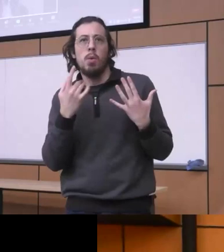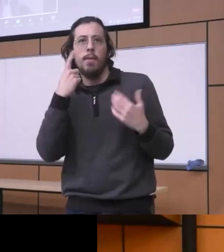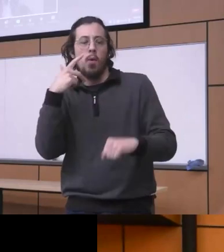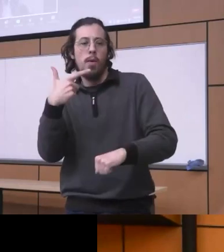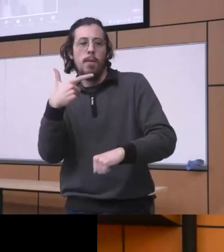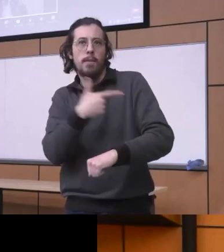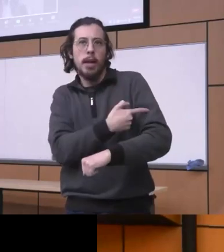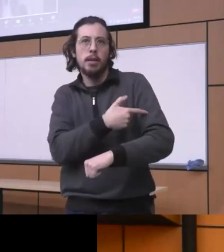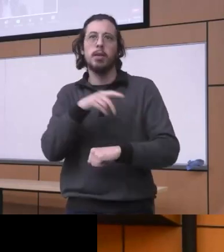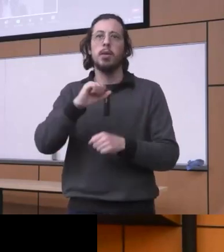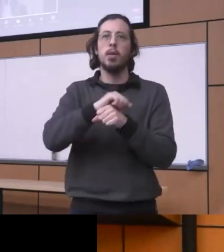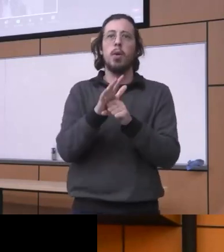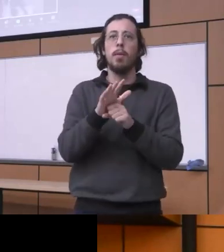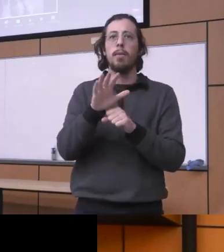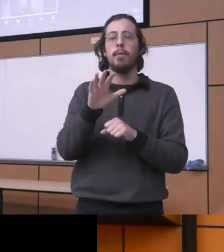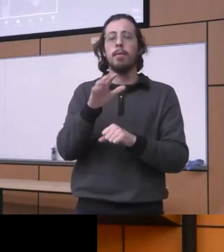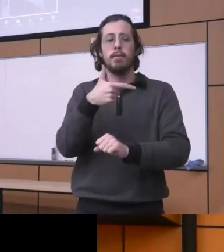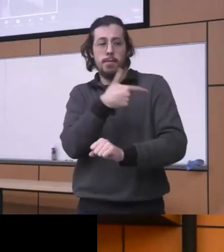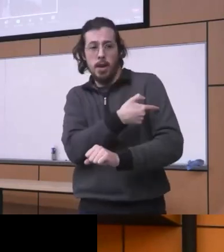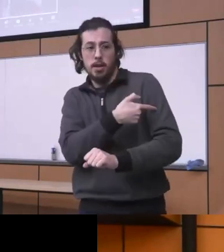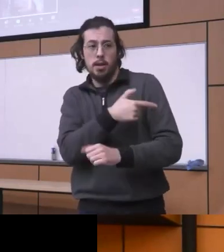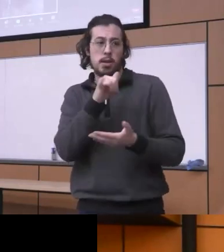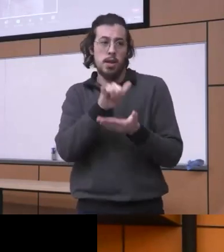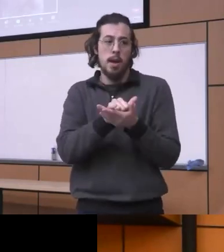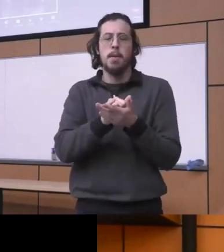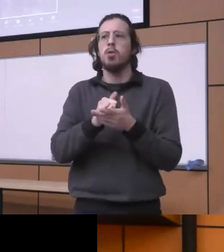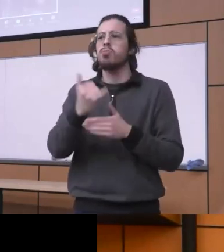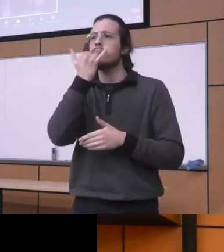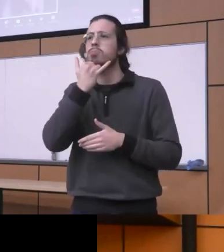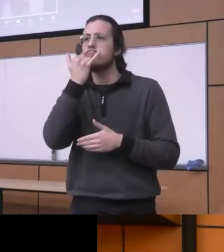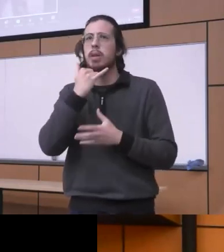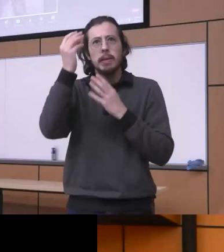the 19 vaccine you know all these misinformation disinformation and all this stuff I mean there